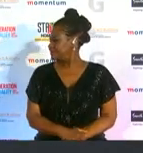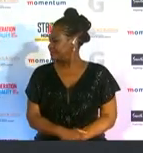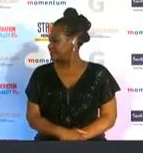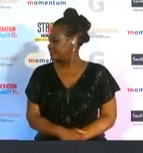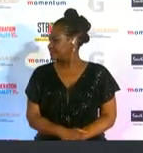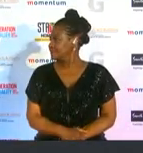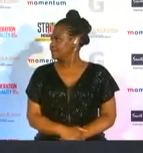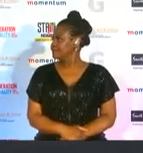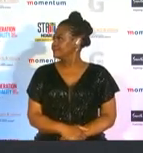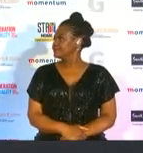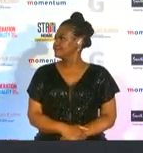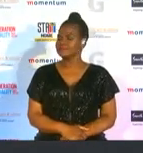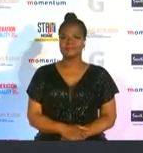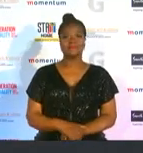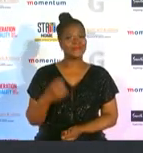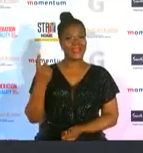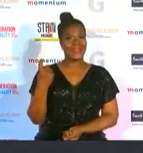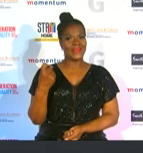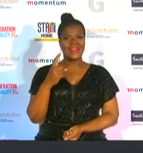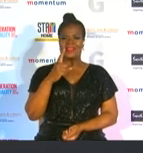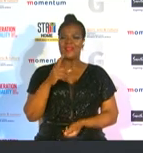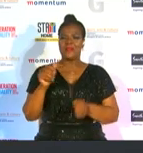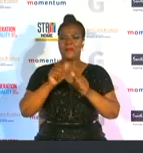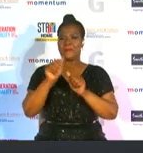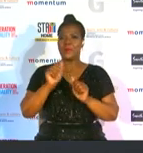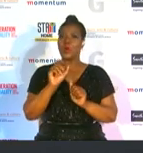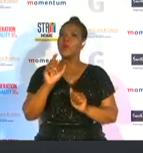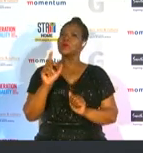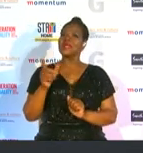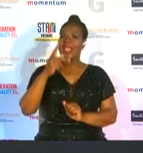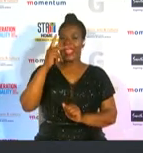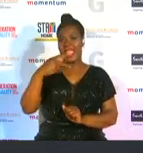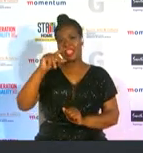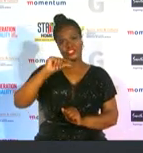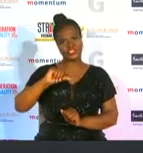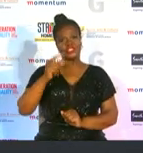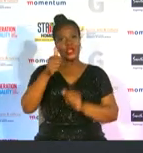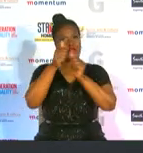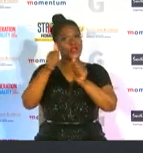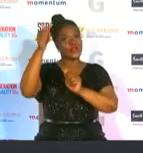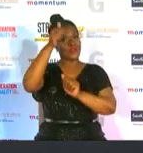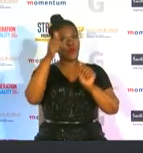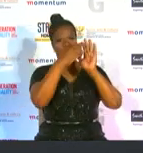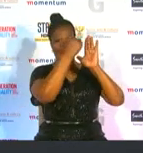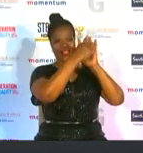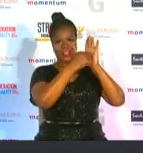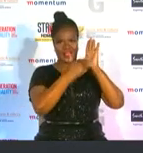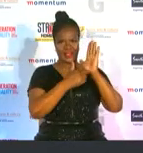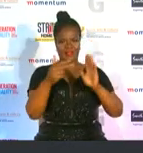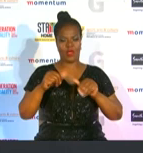one of the most decorated athletes on the g sports stage kg mongani tops the ranks as she continues her streak of being